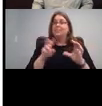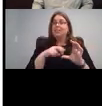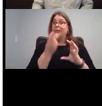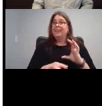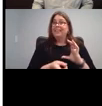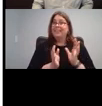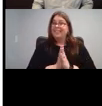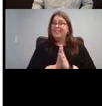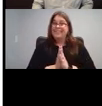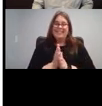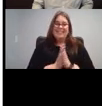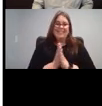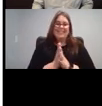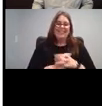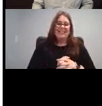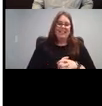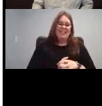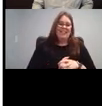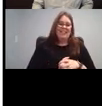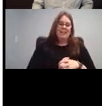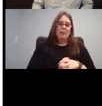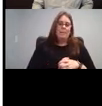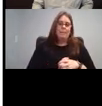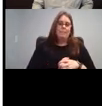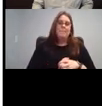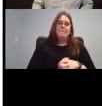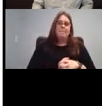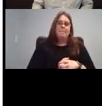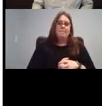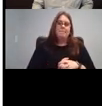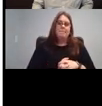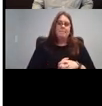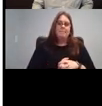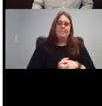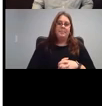here it is.